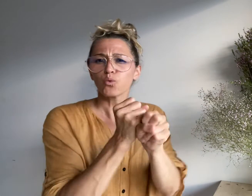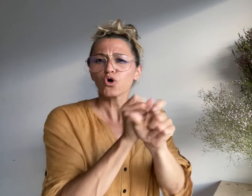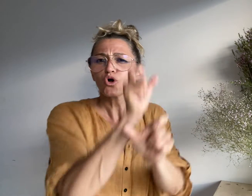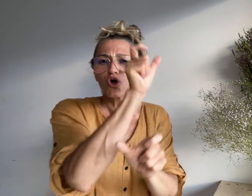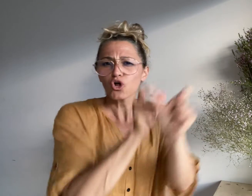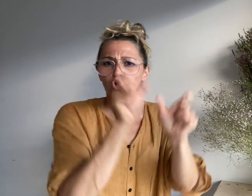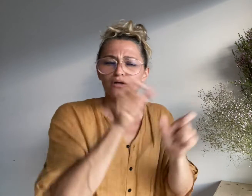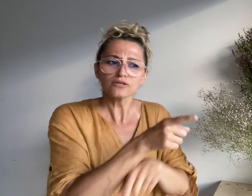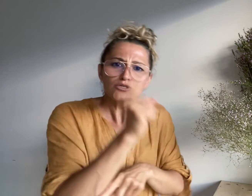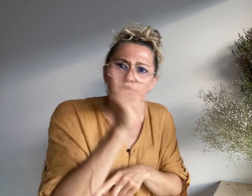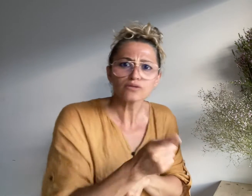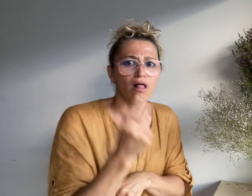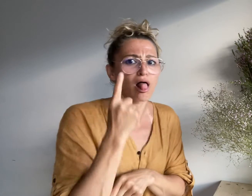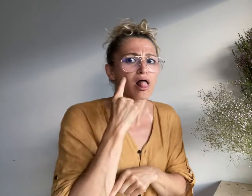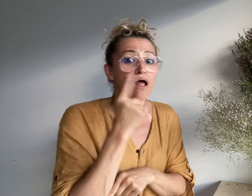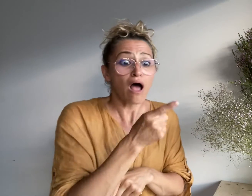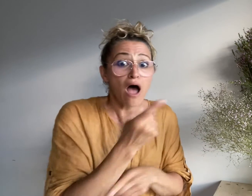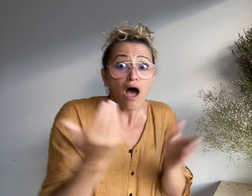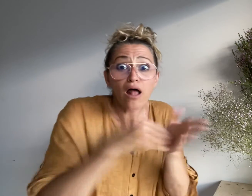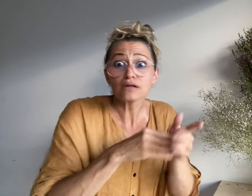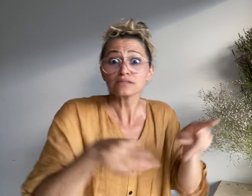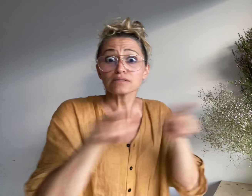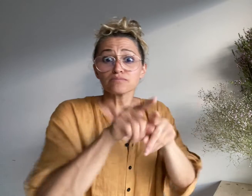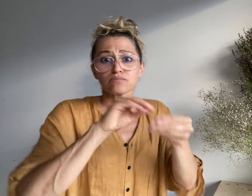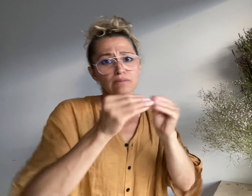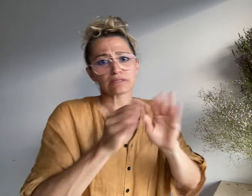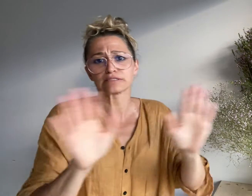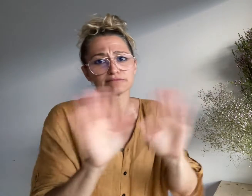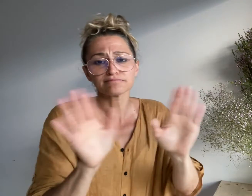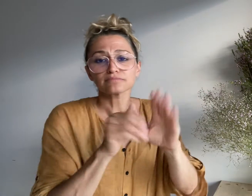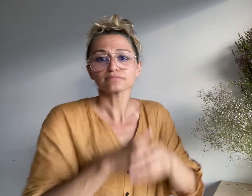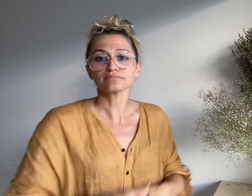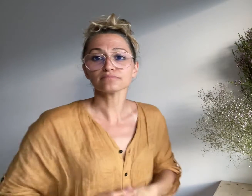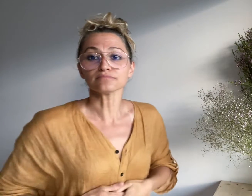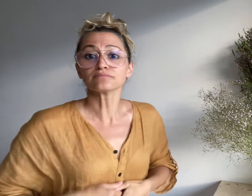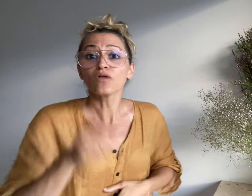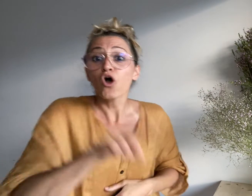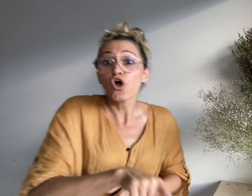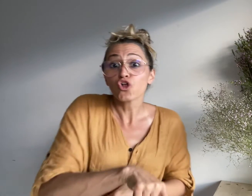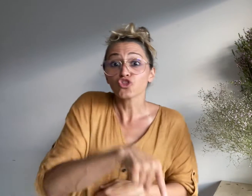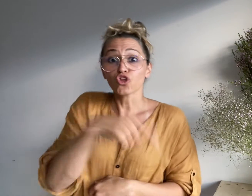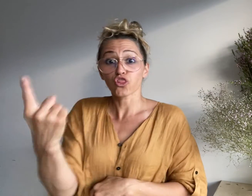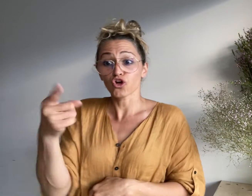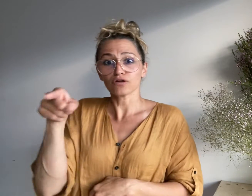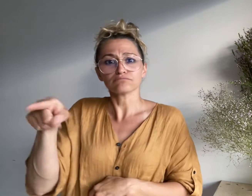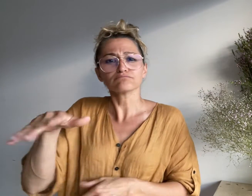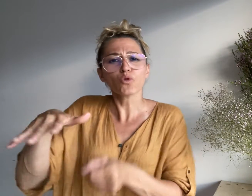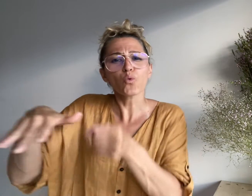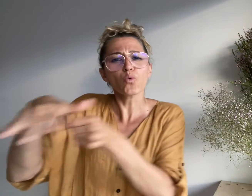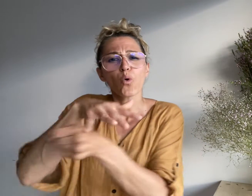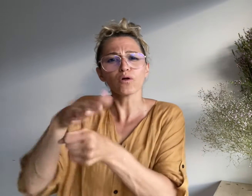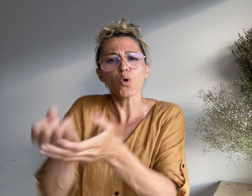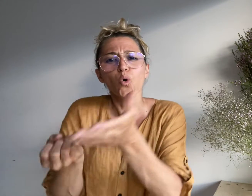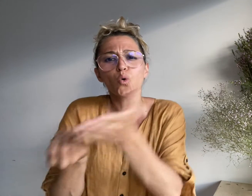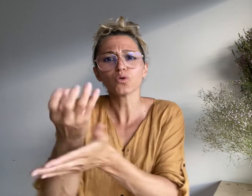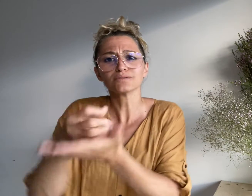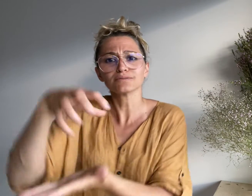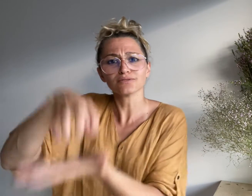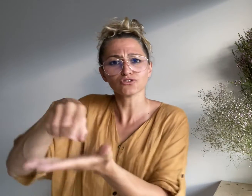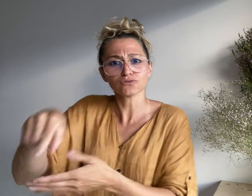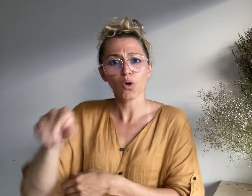staff to avoid any more issues. Another local news station,